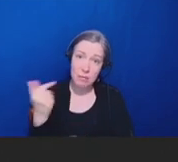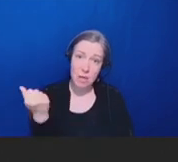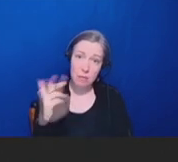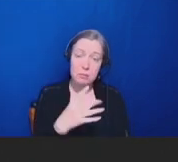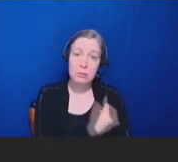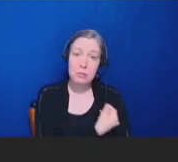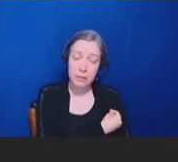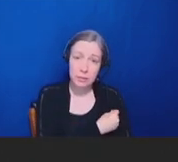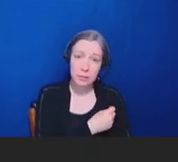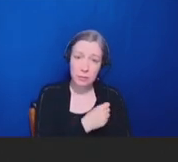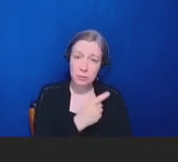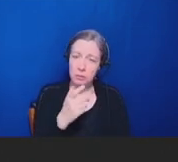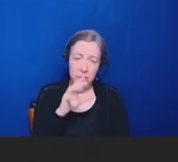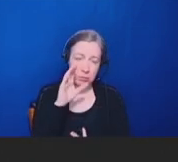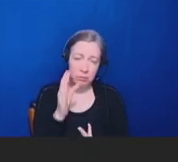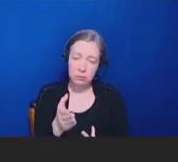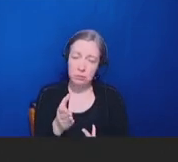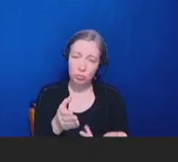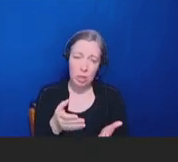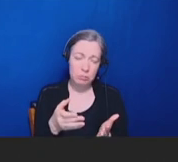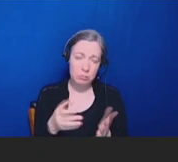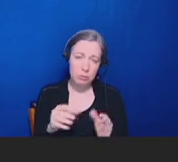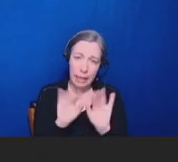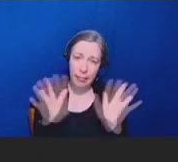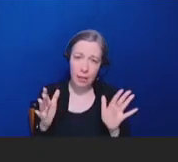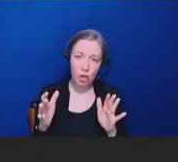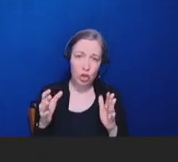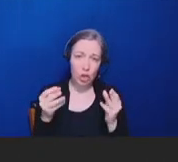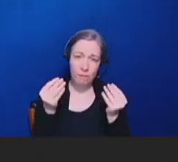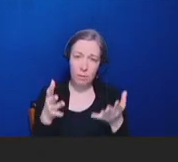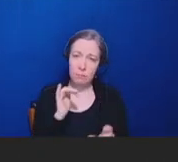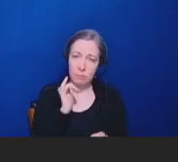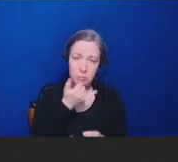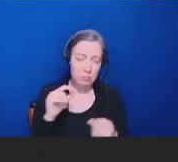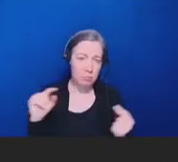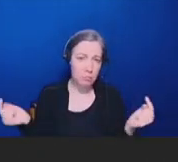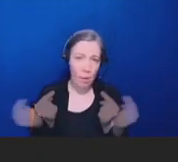comes from medical misinformation. It's one of the greatest and continuing tragedies